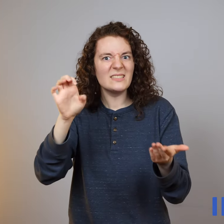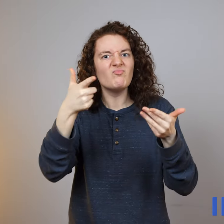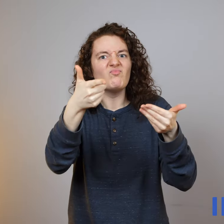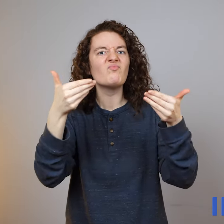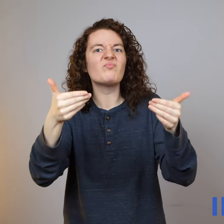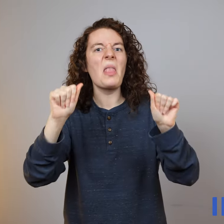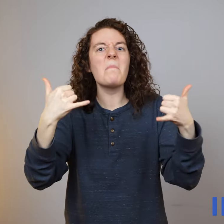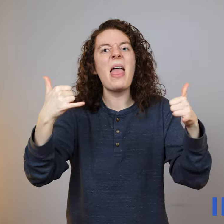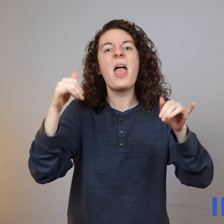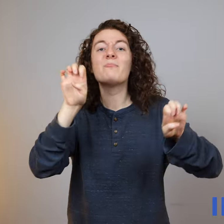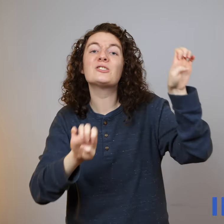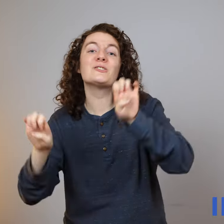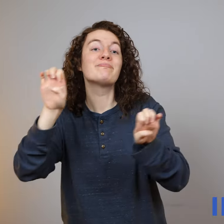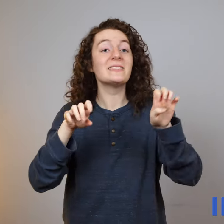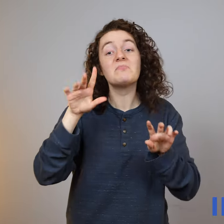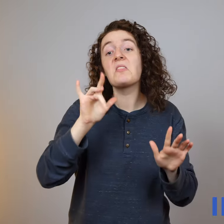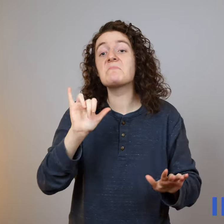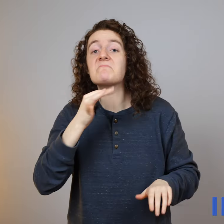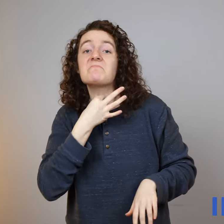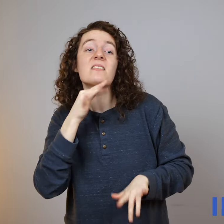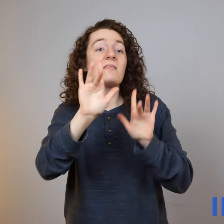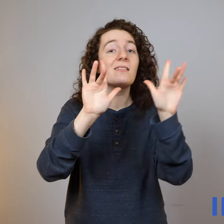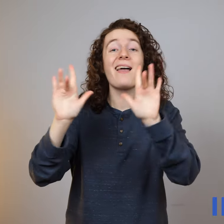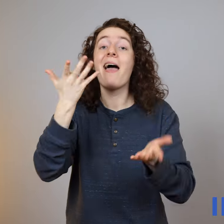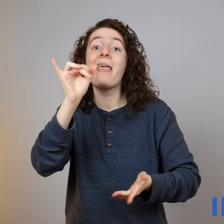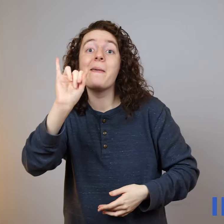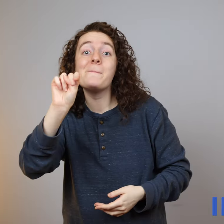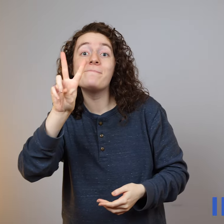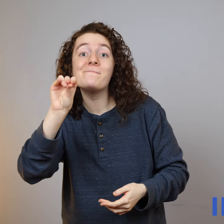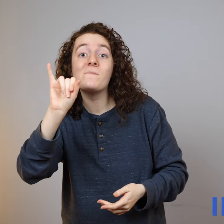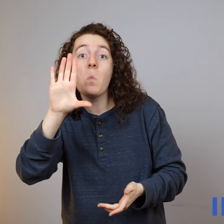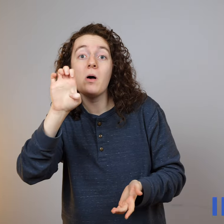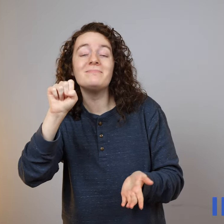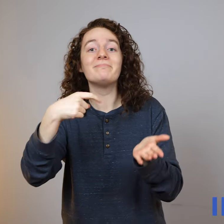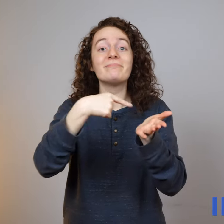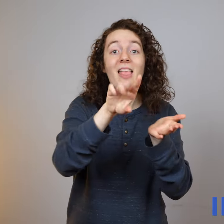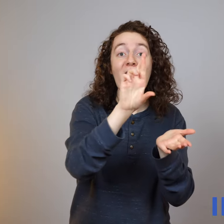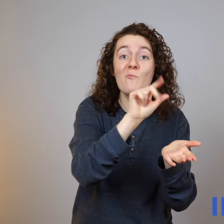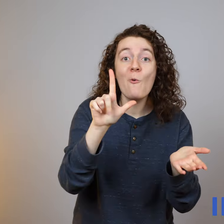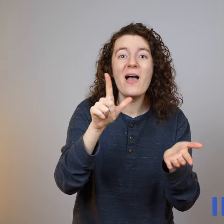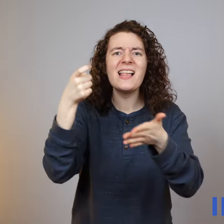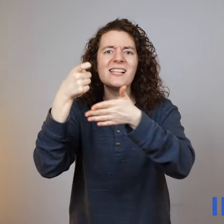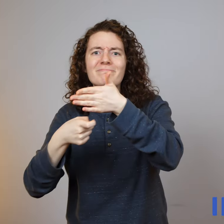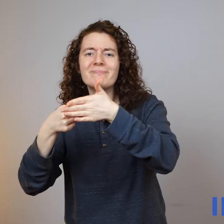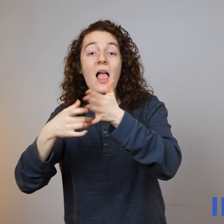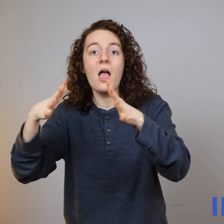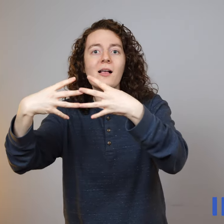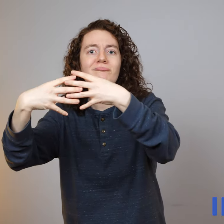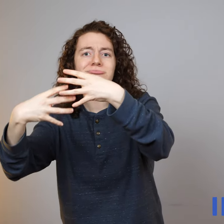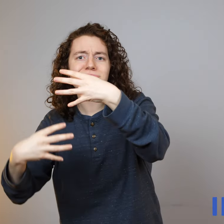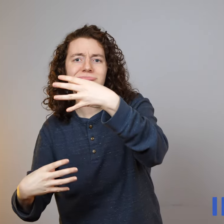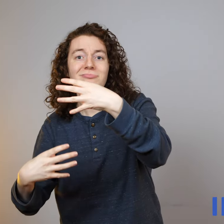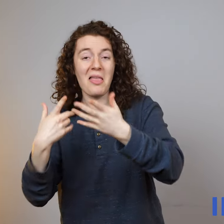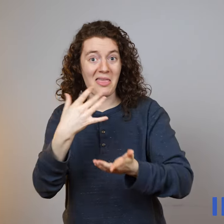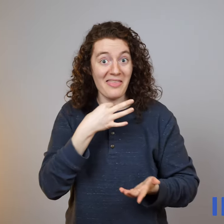You can play with it. You can experiment to see how invoices, payroll, expenses, and many more features work.